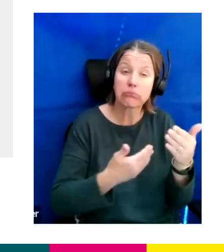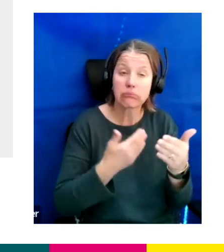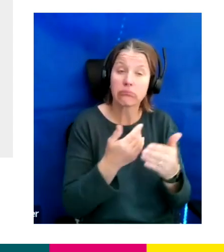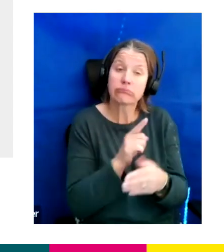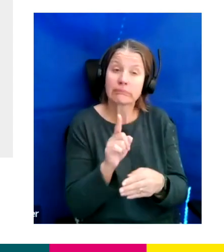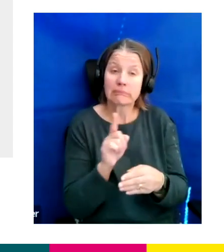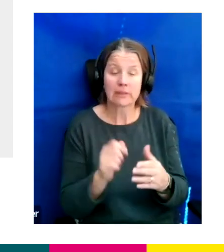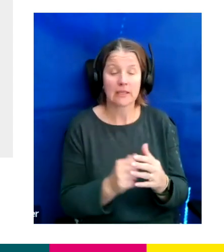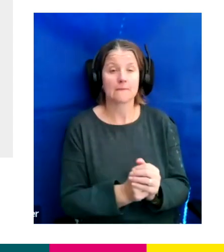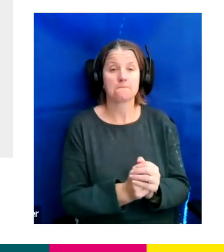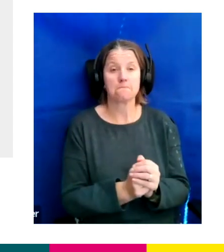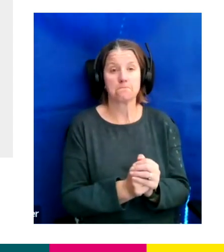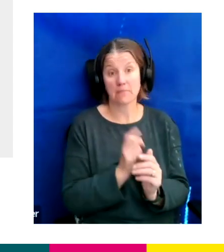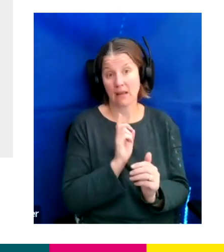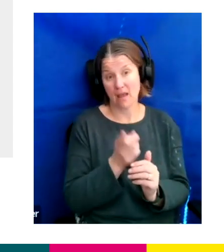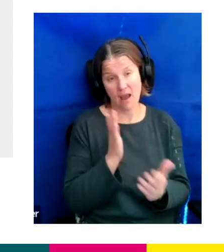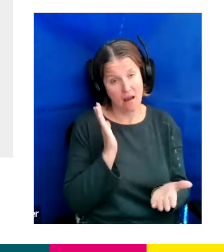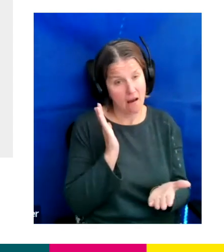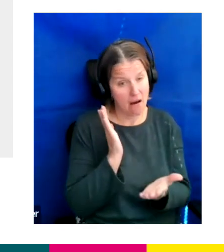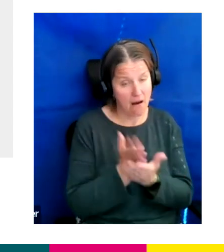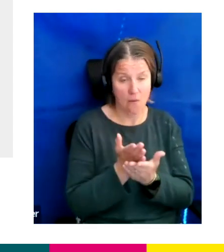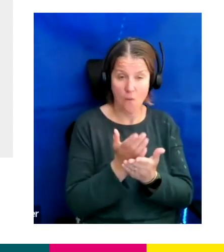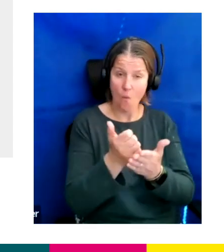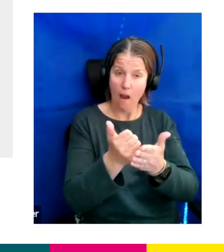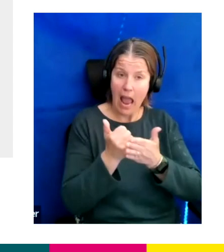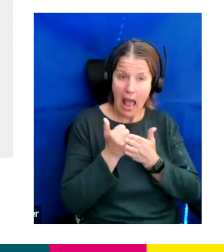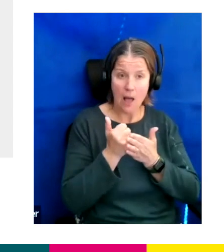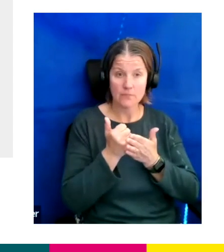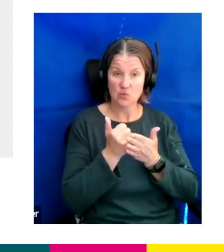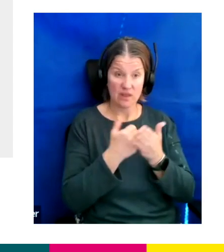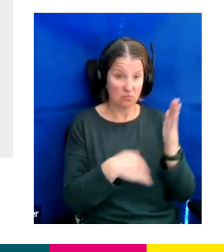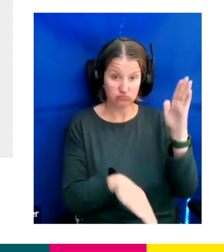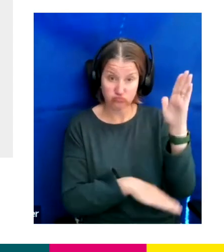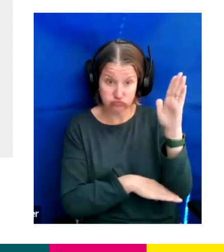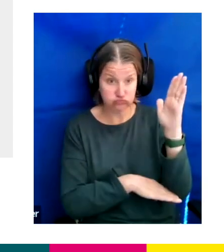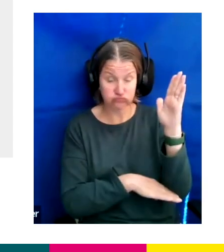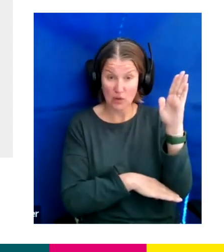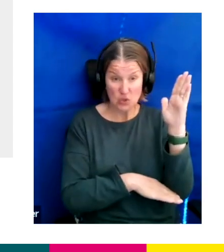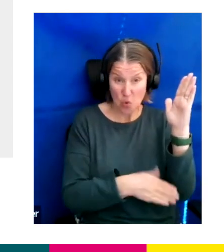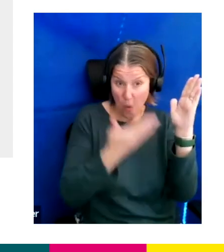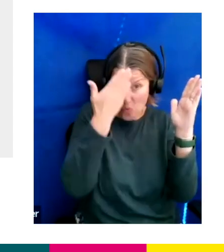But it really, really helps with entry level roles who don't know anything about tv.